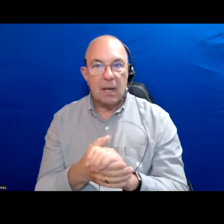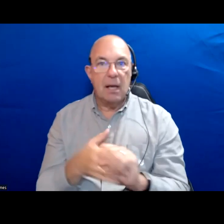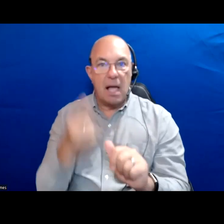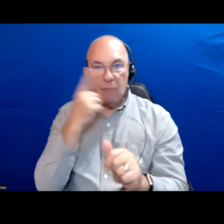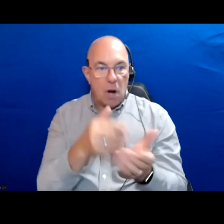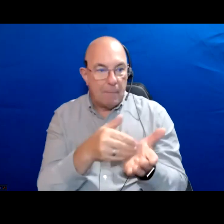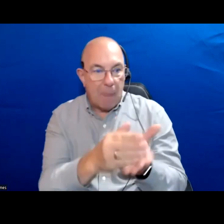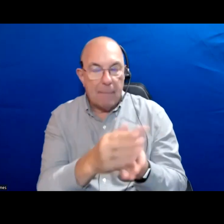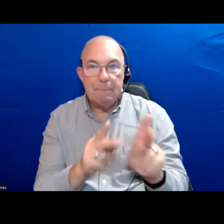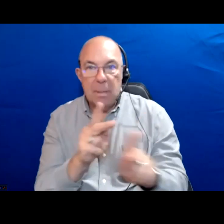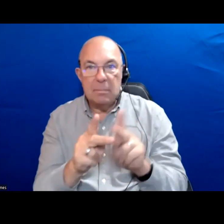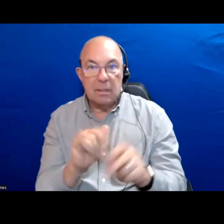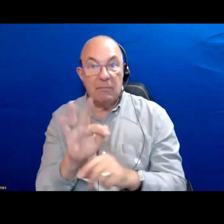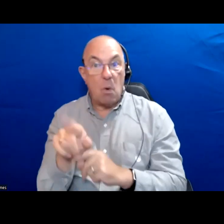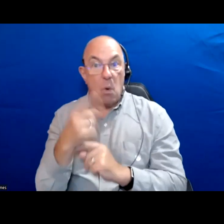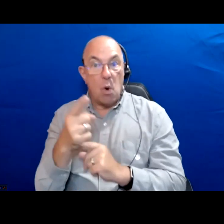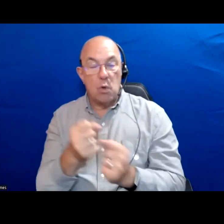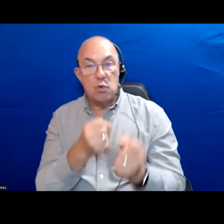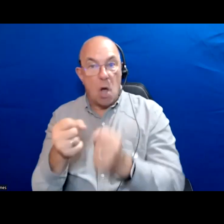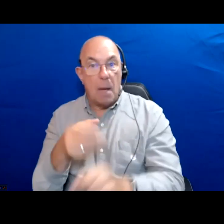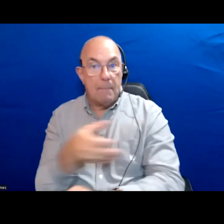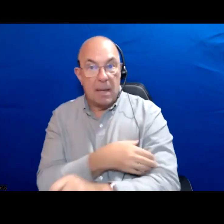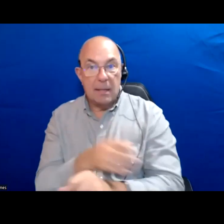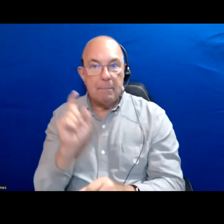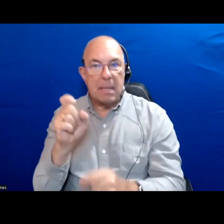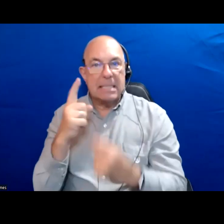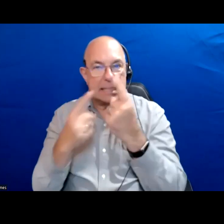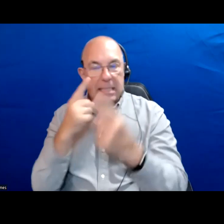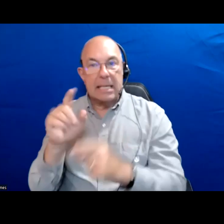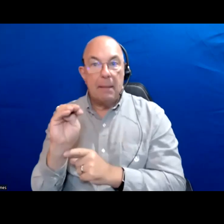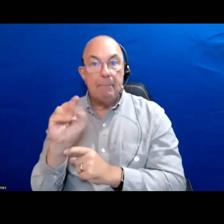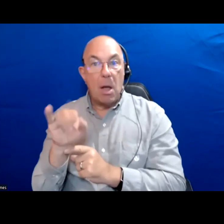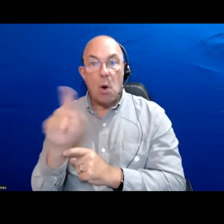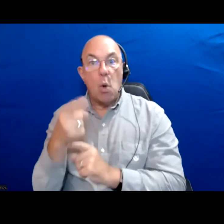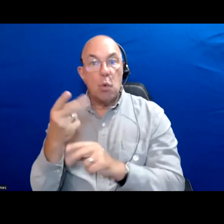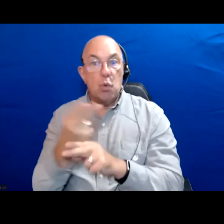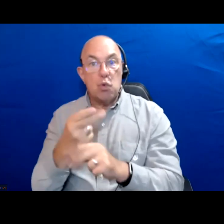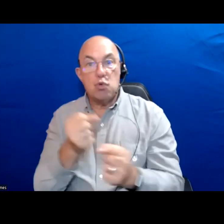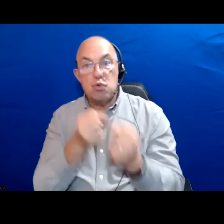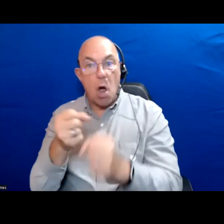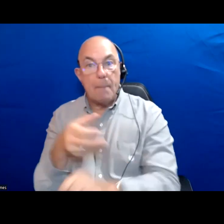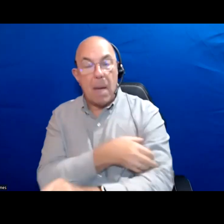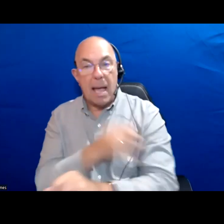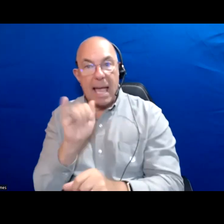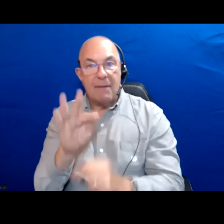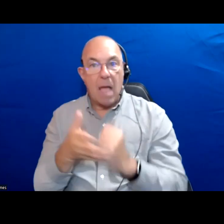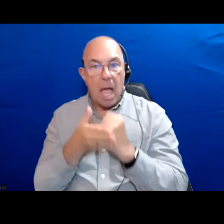If only we can say it the American only as strong mayor powers if it helps the most marginalized